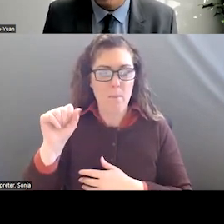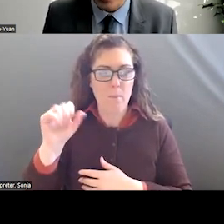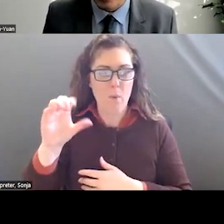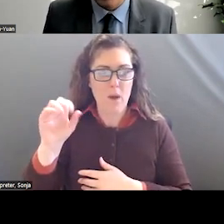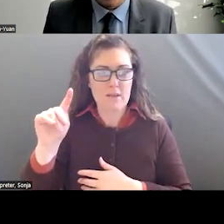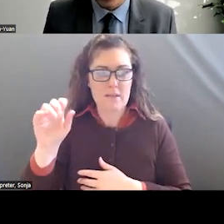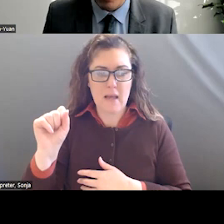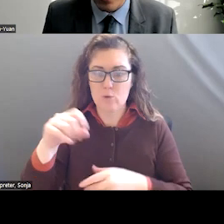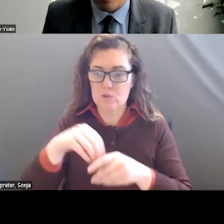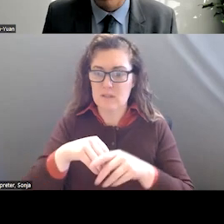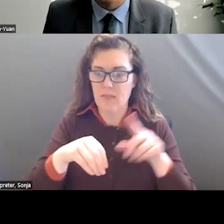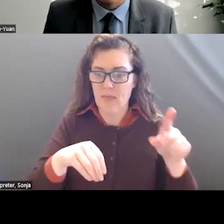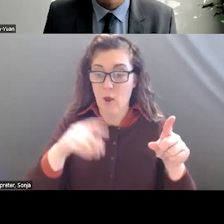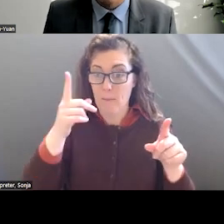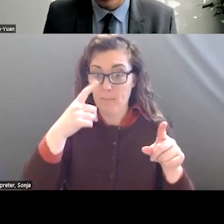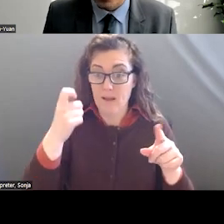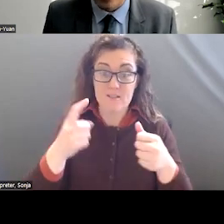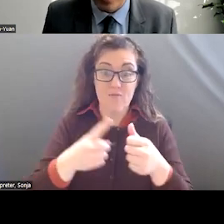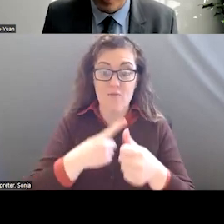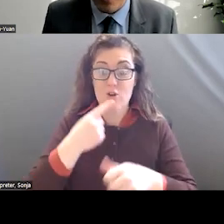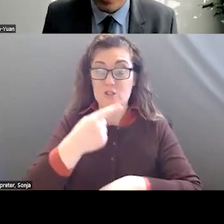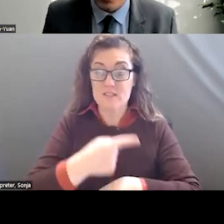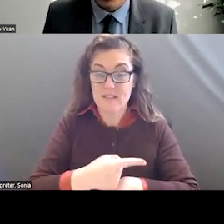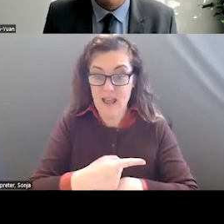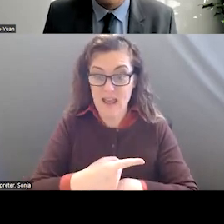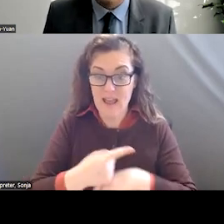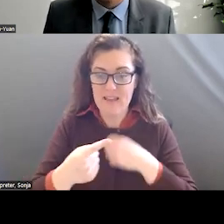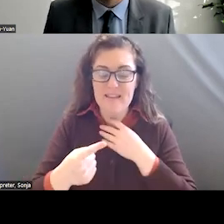AID AND CPR WAS IN THE INFANCY AND THEY SAID